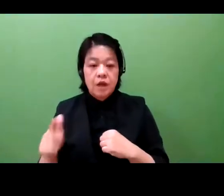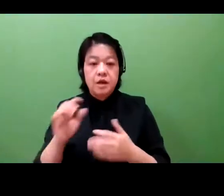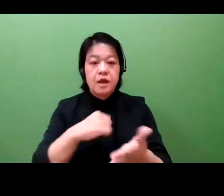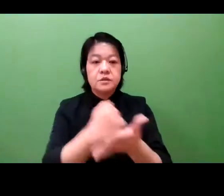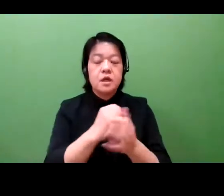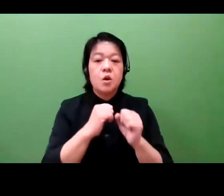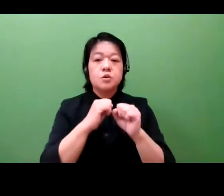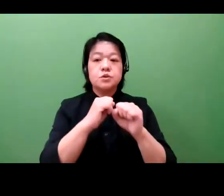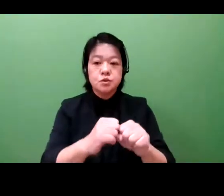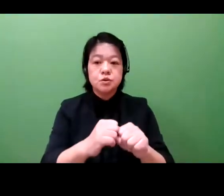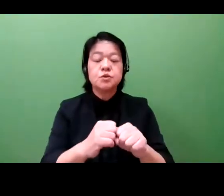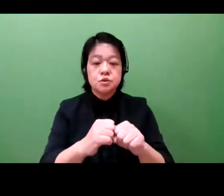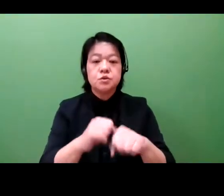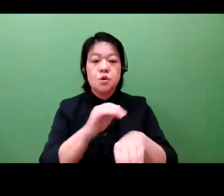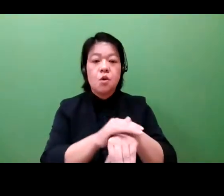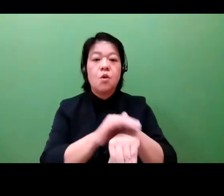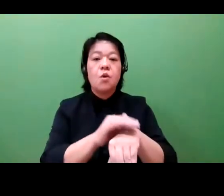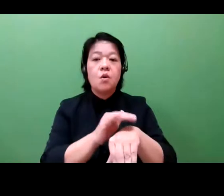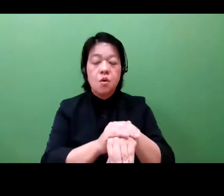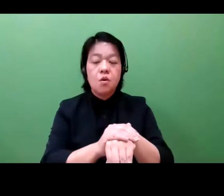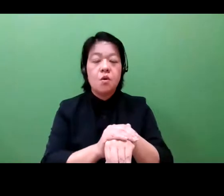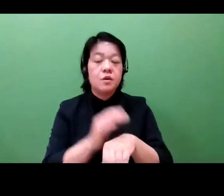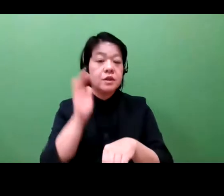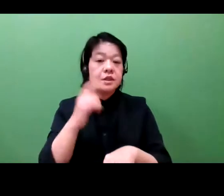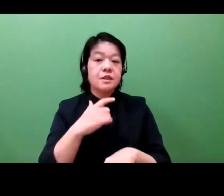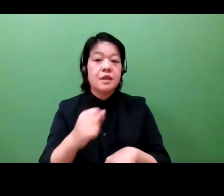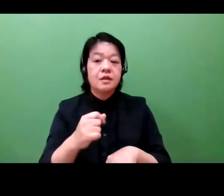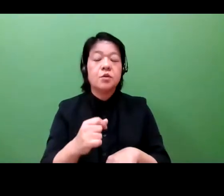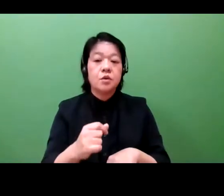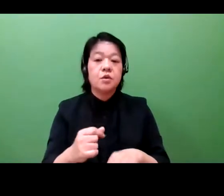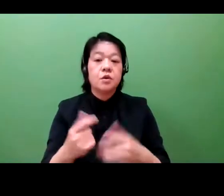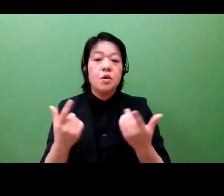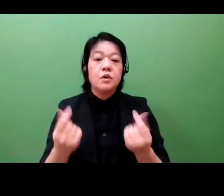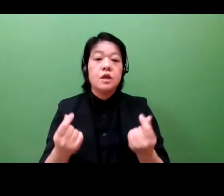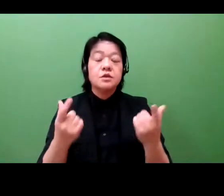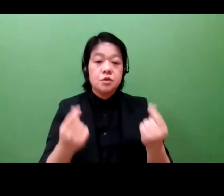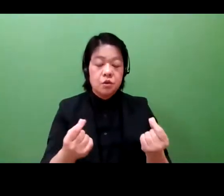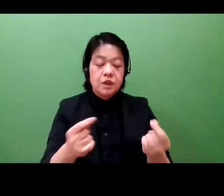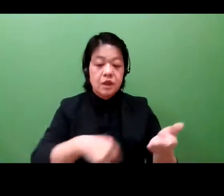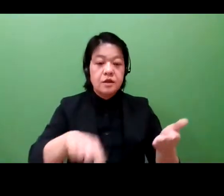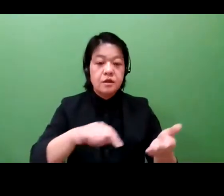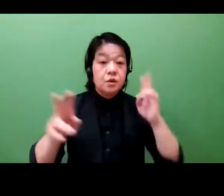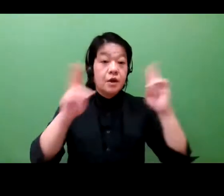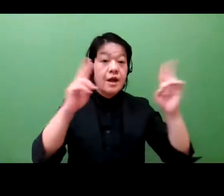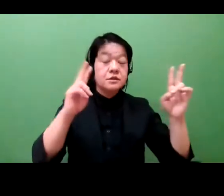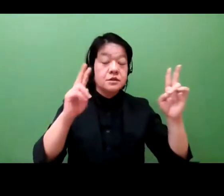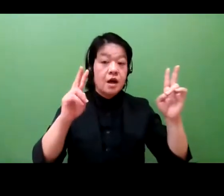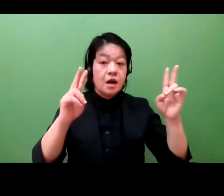theirs can put their intellectual property to work. And to start off the conversation,